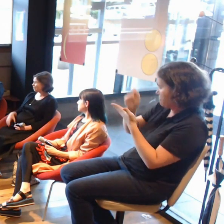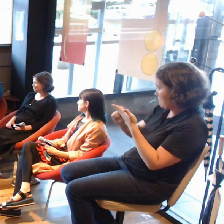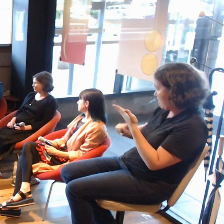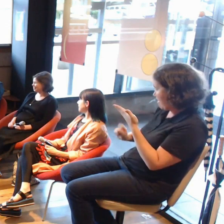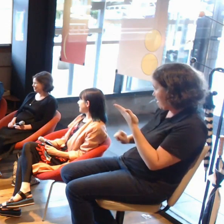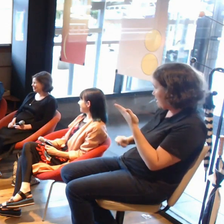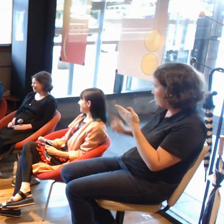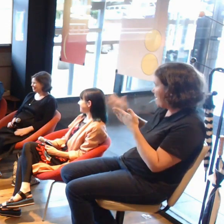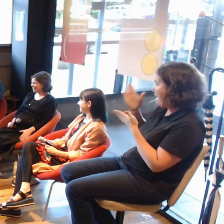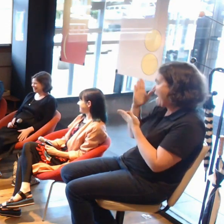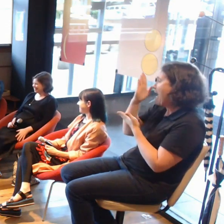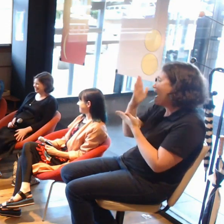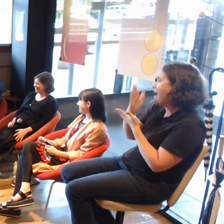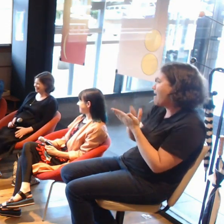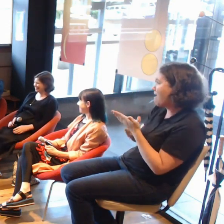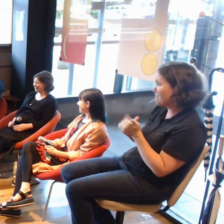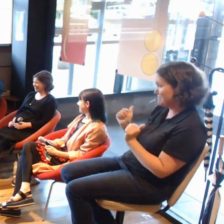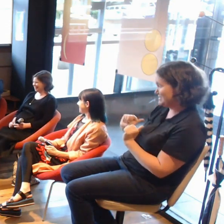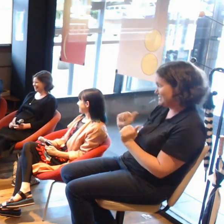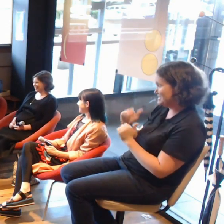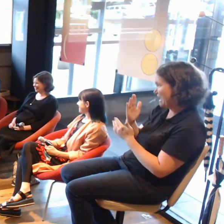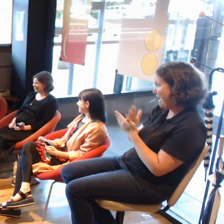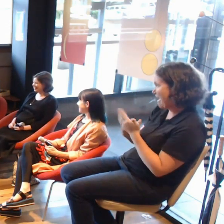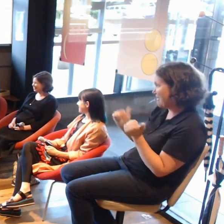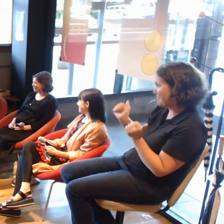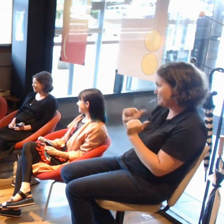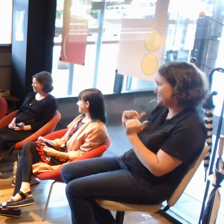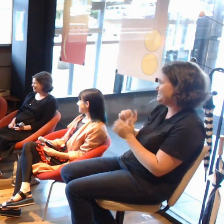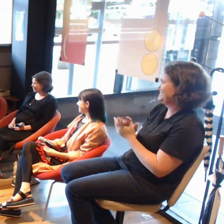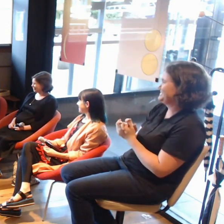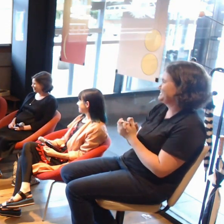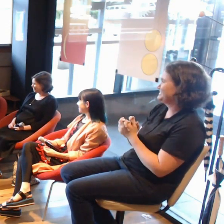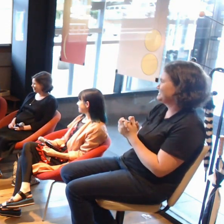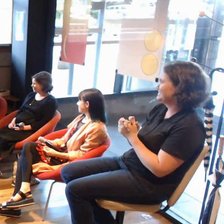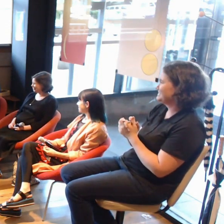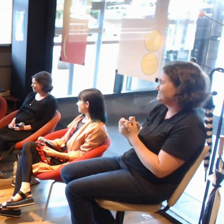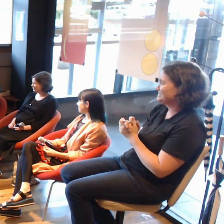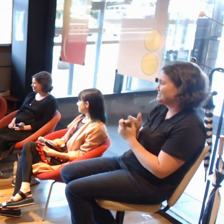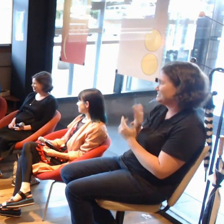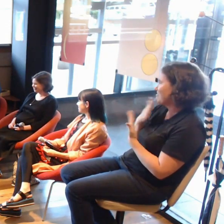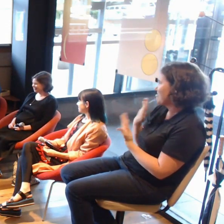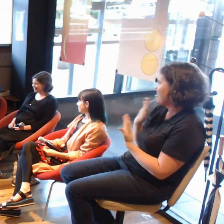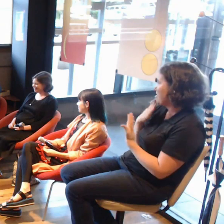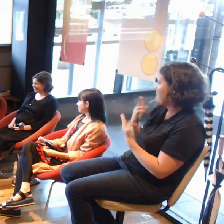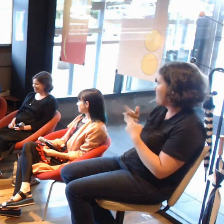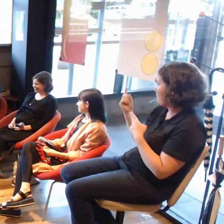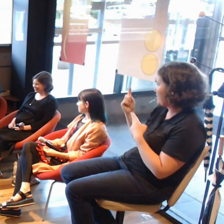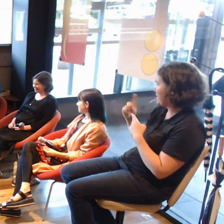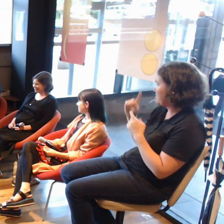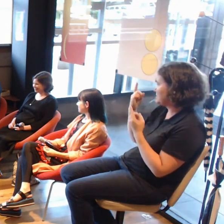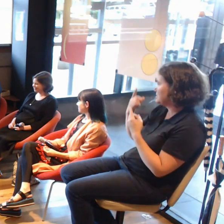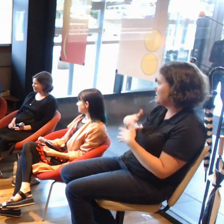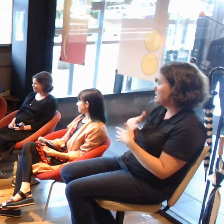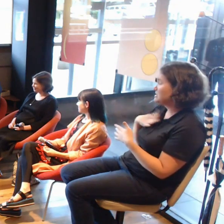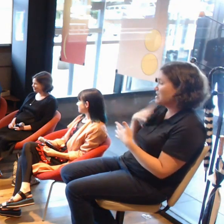So we're very grateful she's taking the time out to come and join us as well. And she has several works that we've shared on the Facebook events